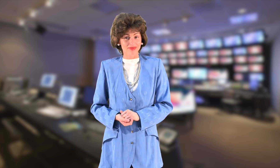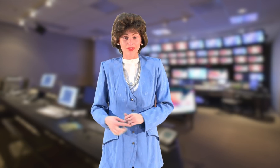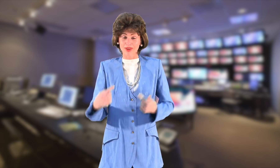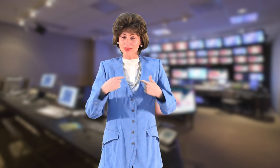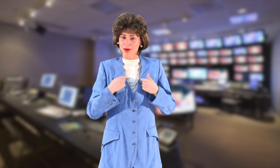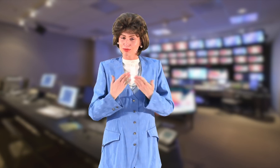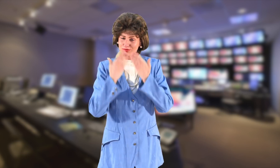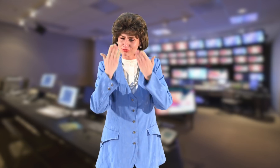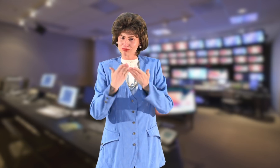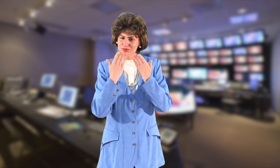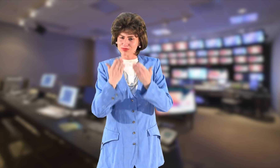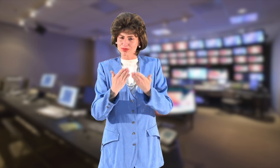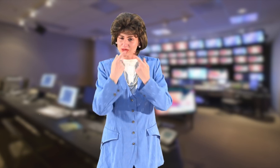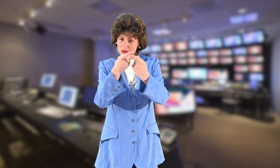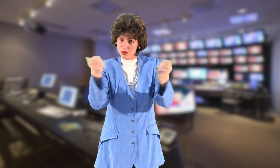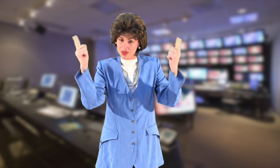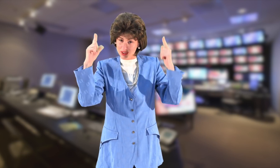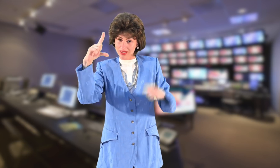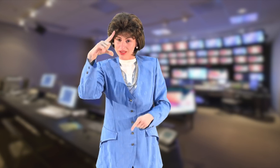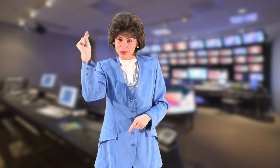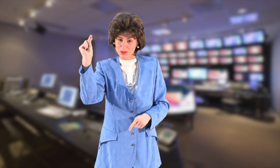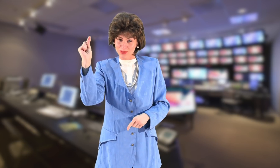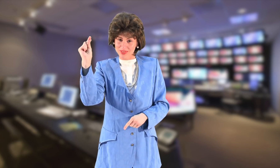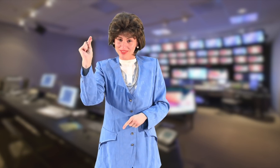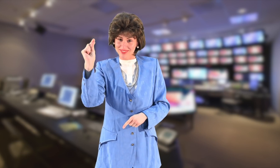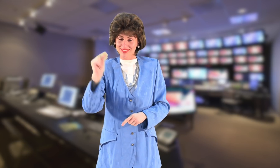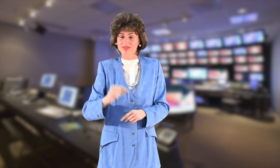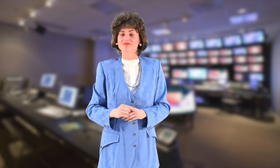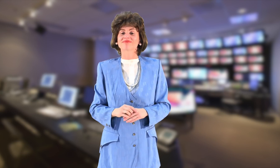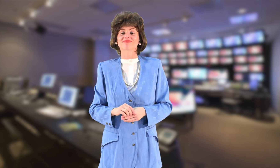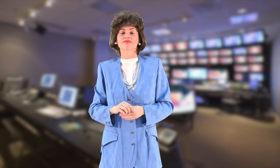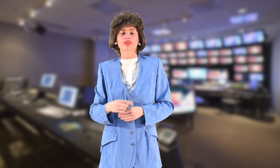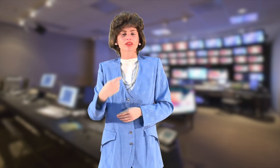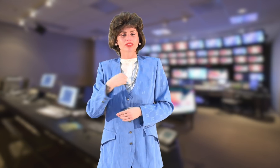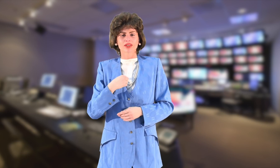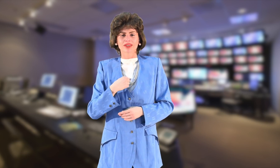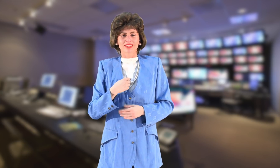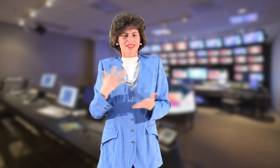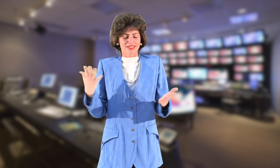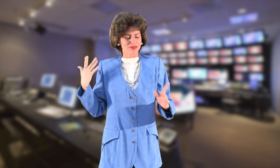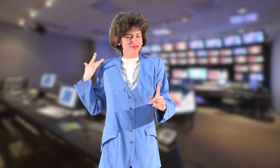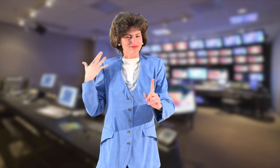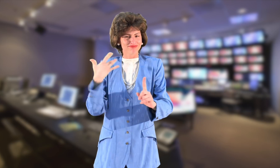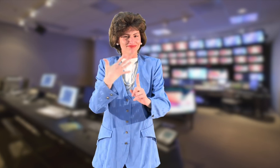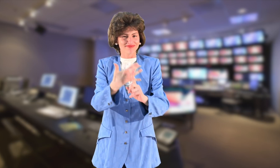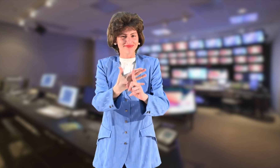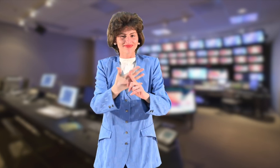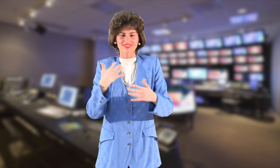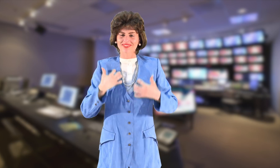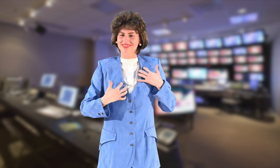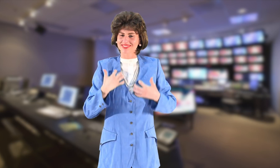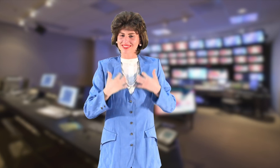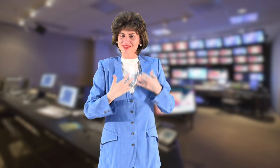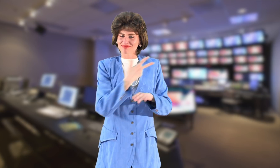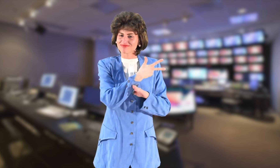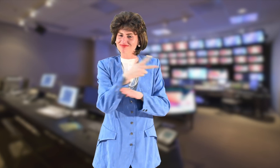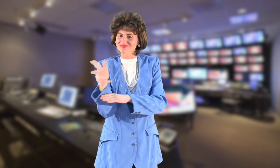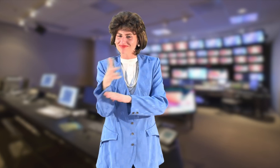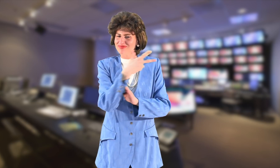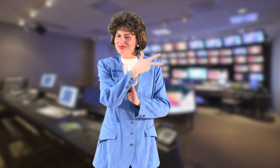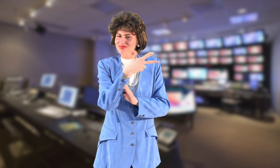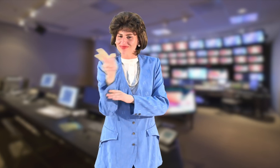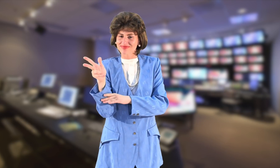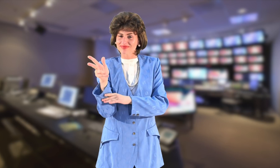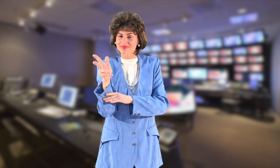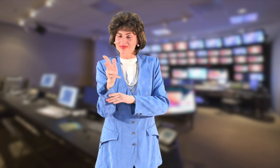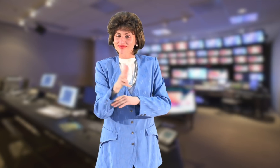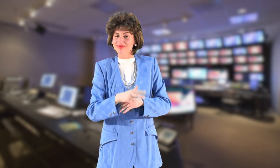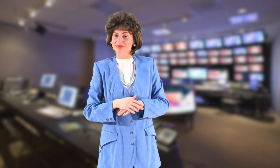I studied at Gallaudet University and was always interested in filmmaking.